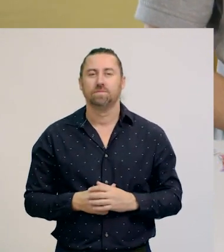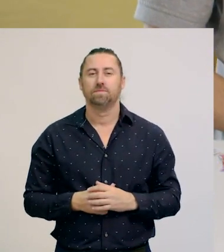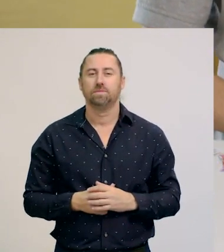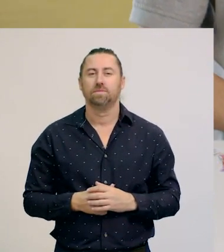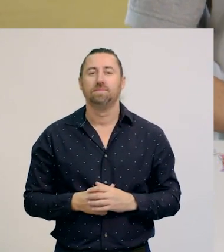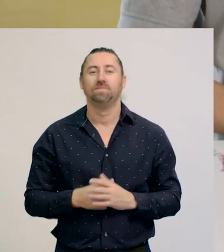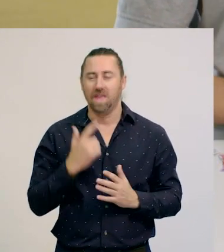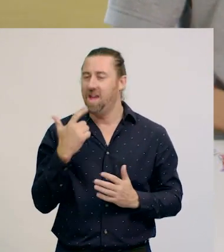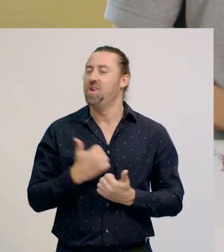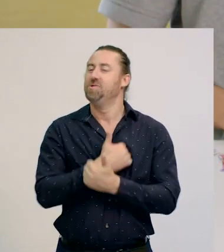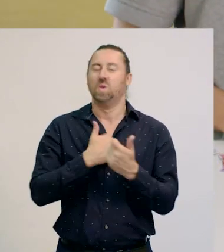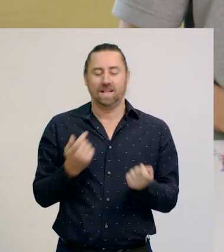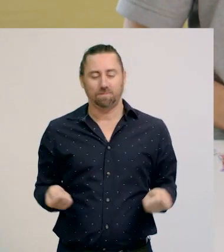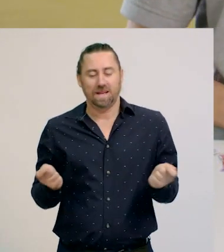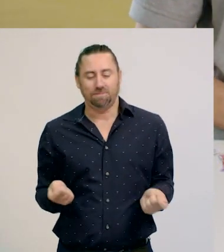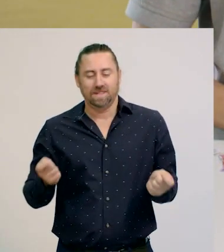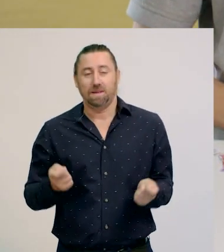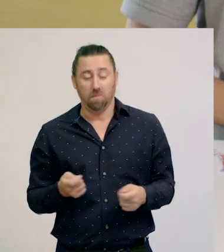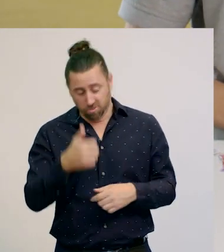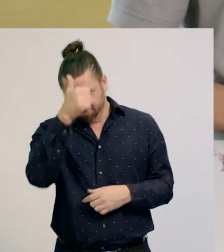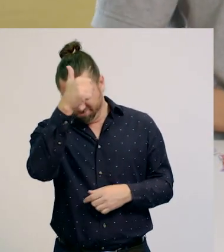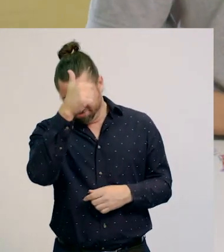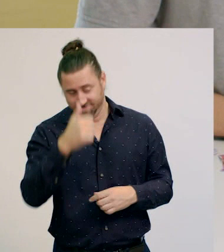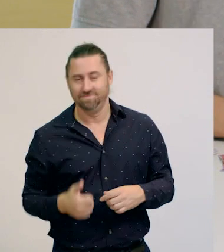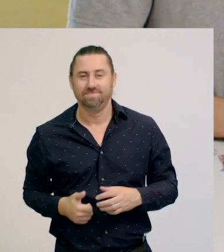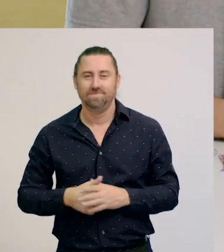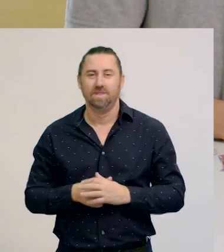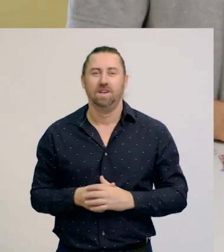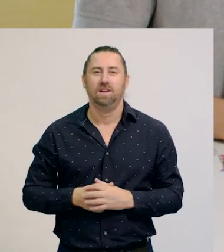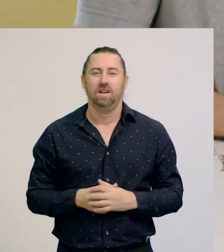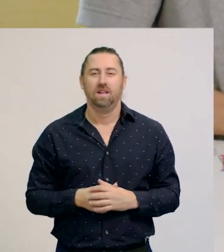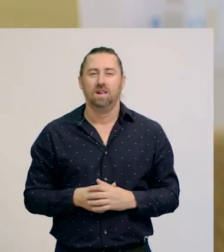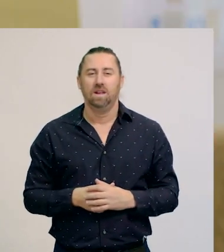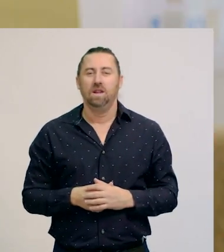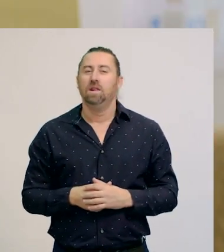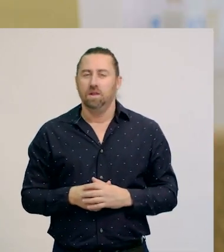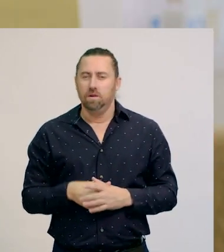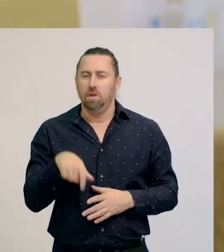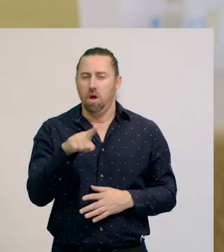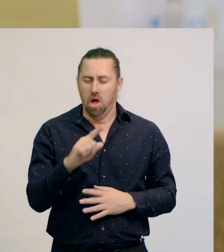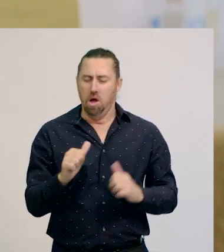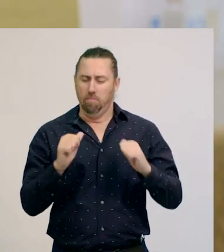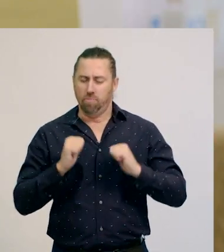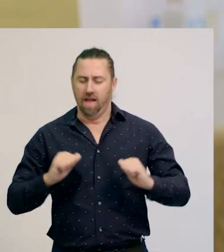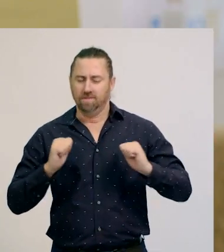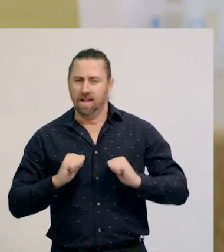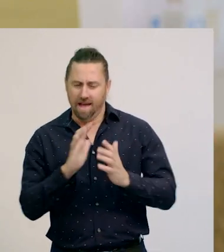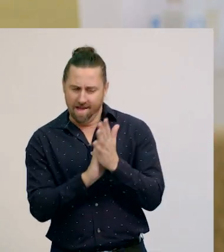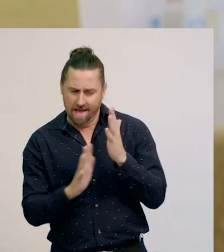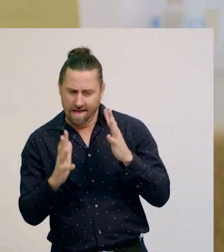Thanks, Annie. Enjoy your skipping. I will. Let’s practise calculating change.